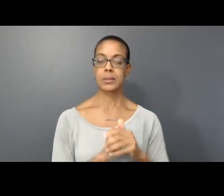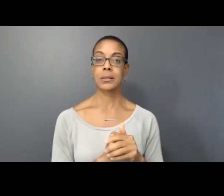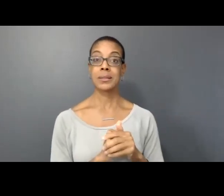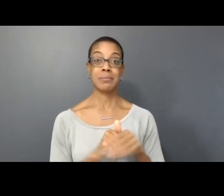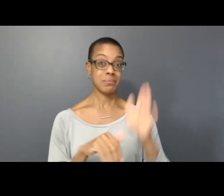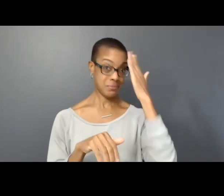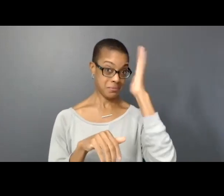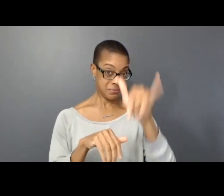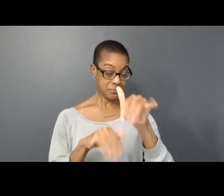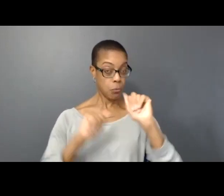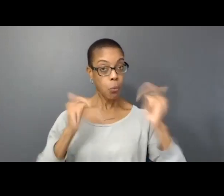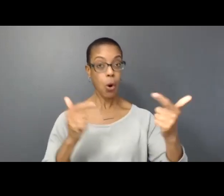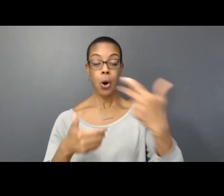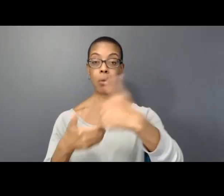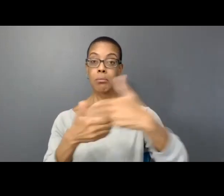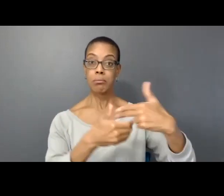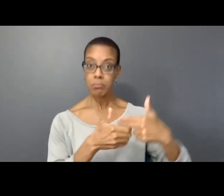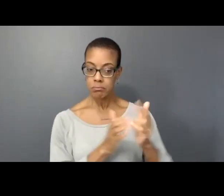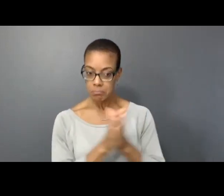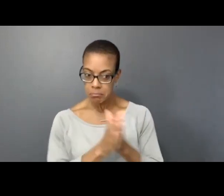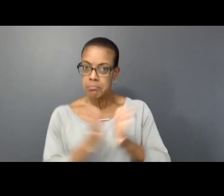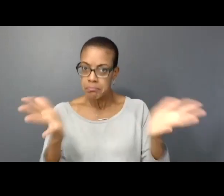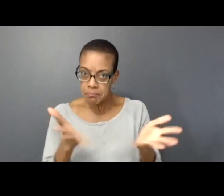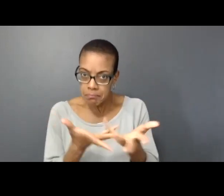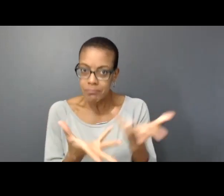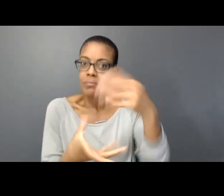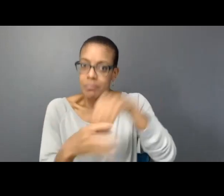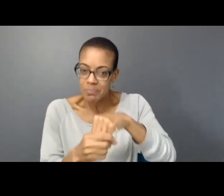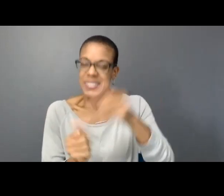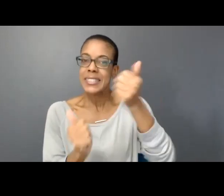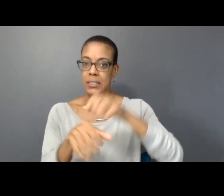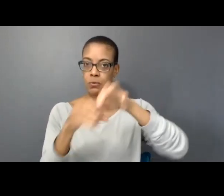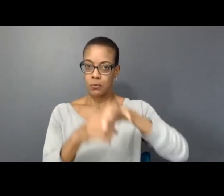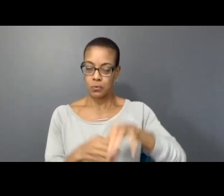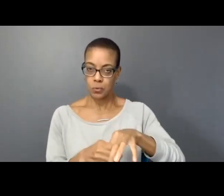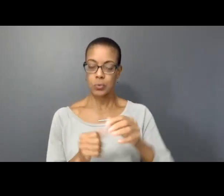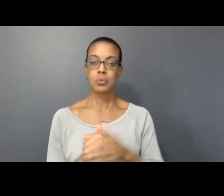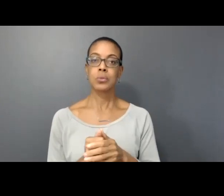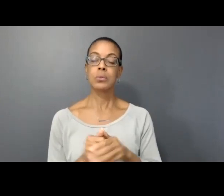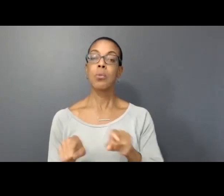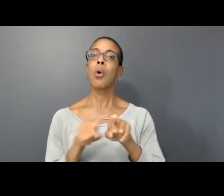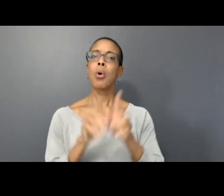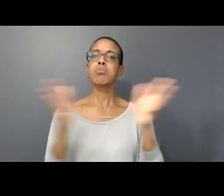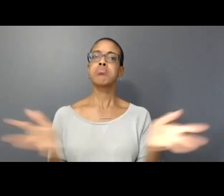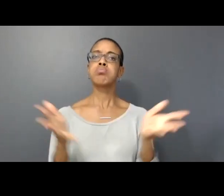all participants are encouraged to engage with every poll. We also encourage participation